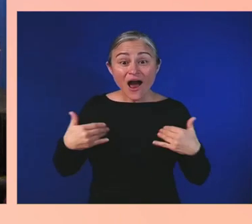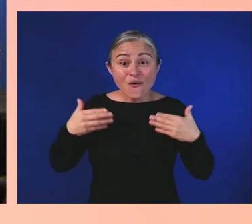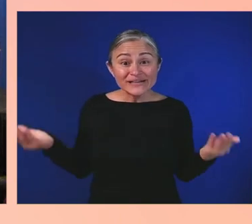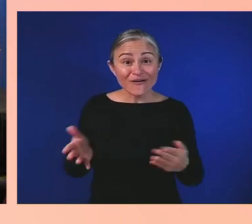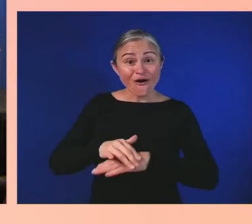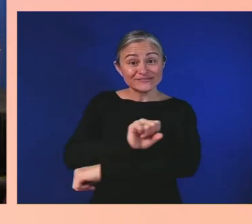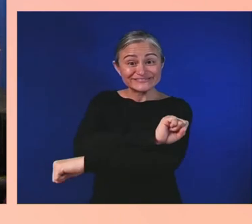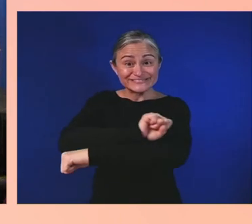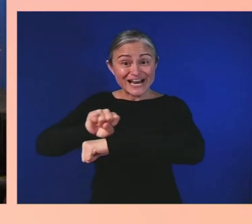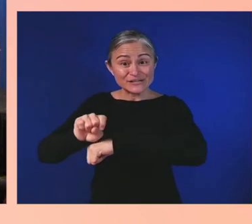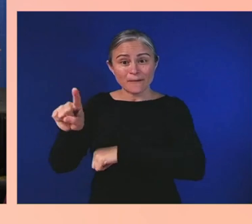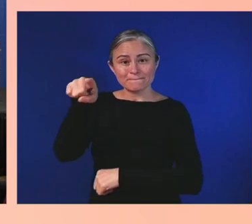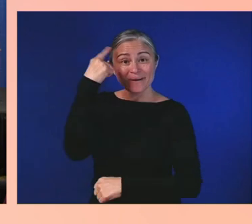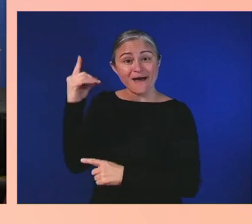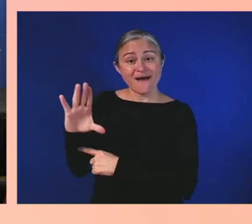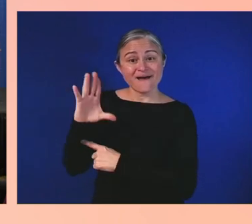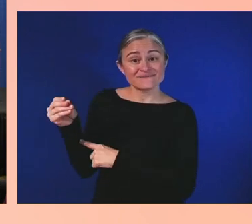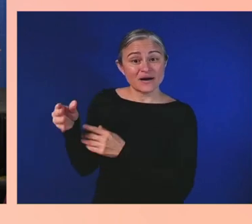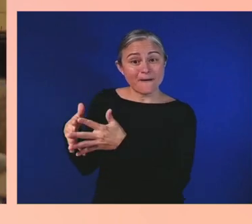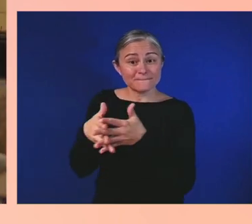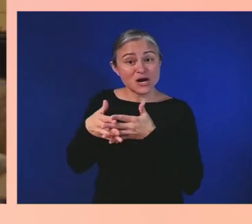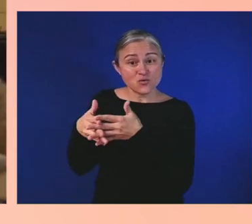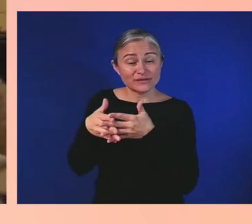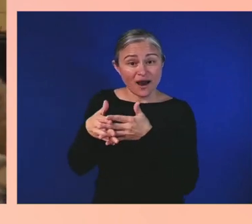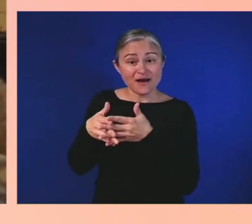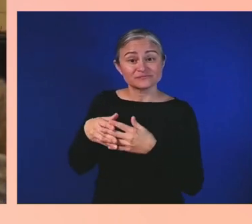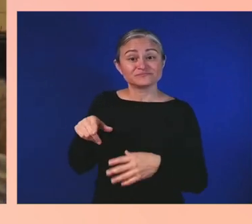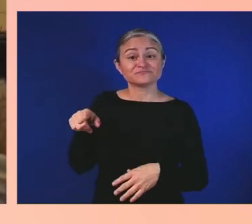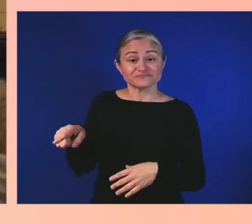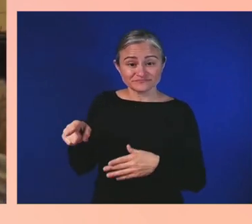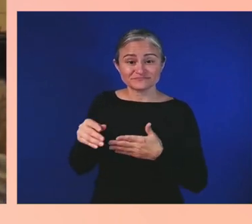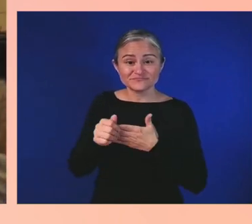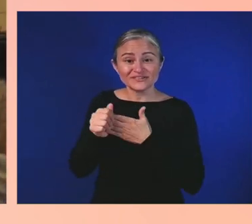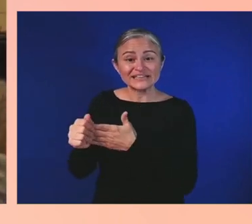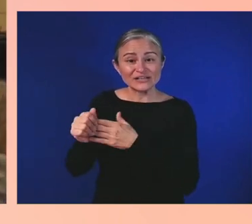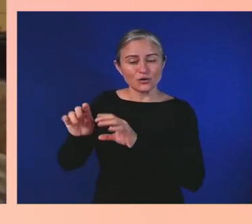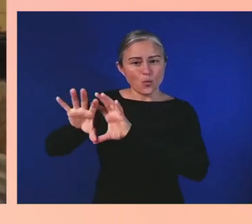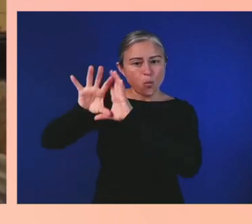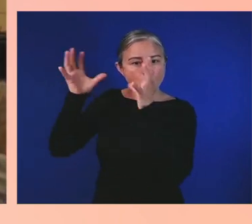the world, in direct conversation with community stakeholders.